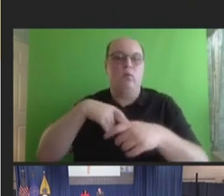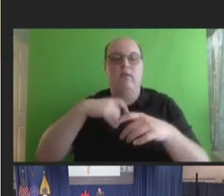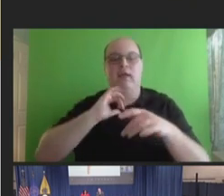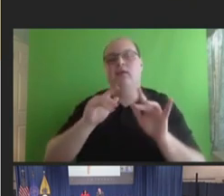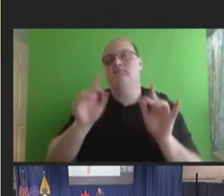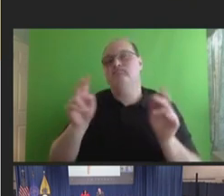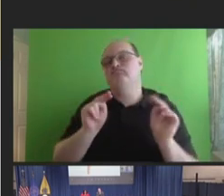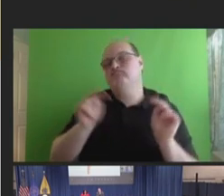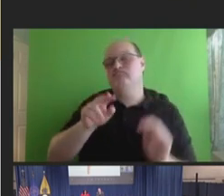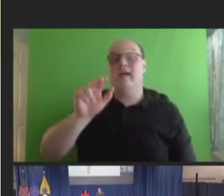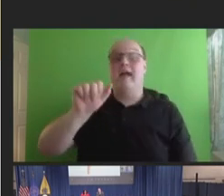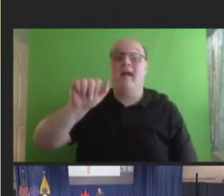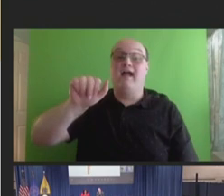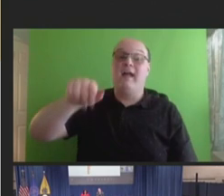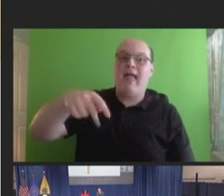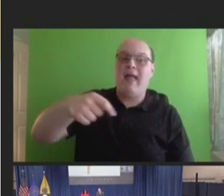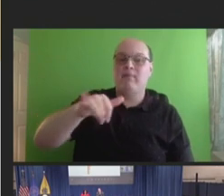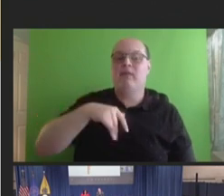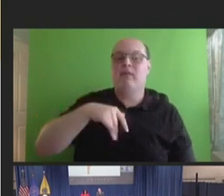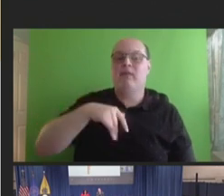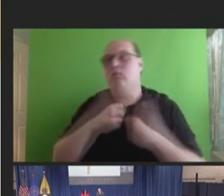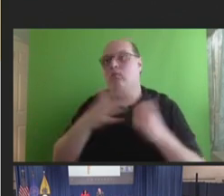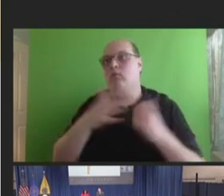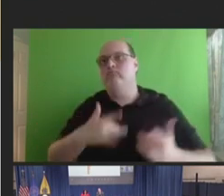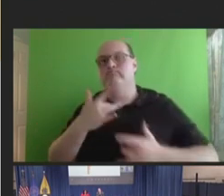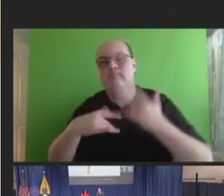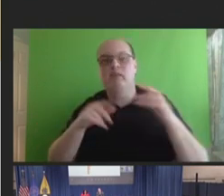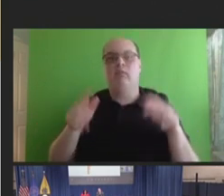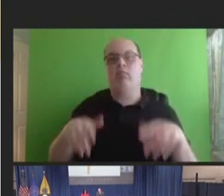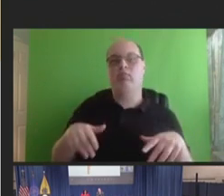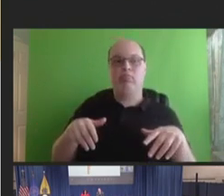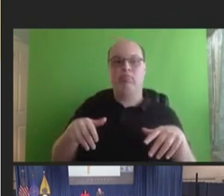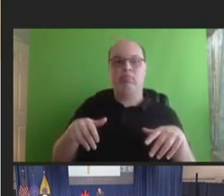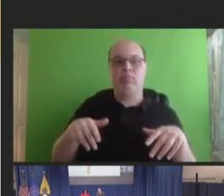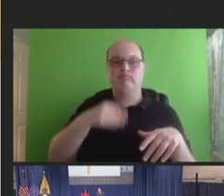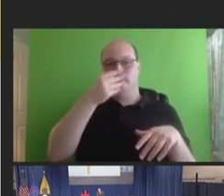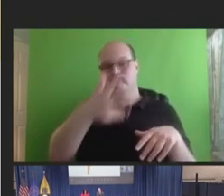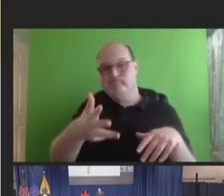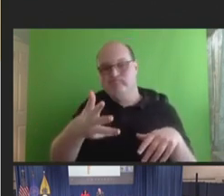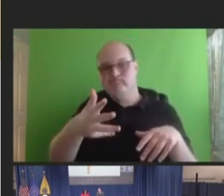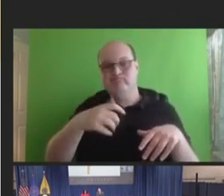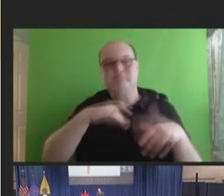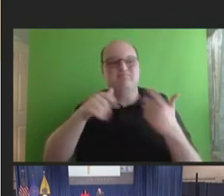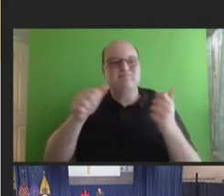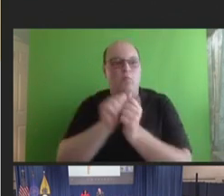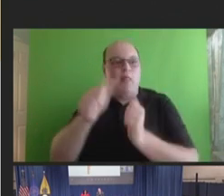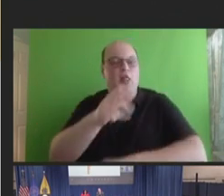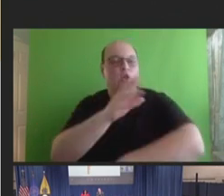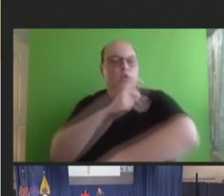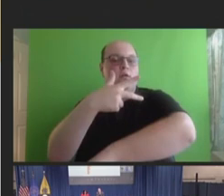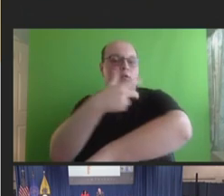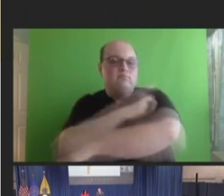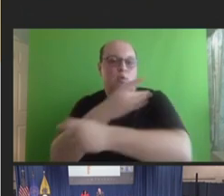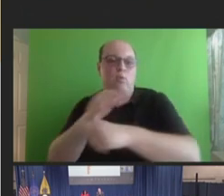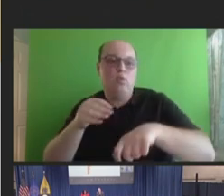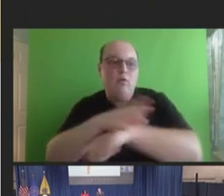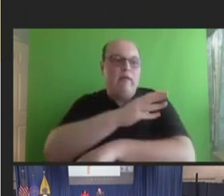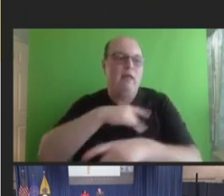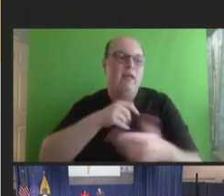And so, I think we have to be very careful about how we approach this. And then concerns that there's a lot of vaccine hesitancy in the community or vaccine resistance in the